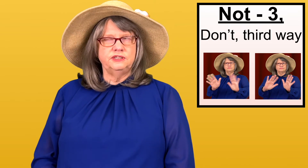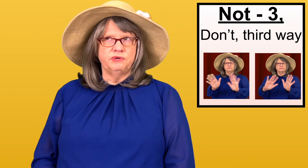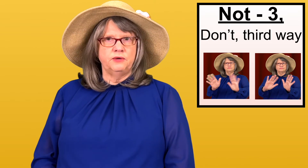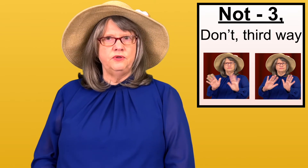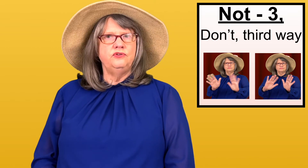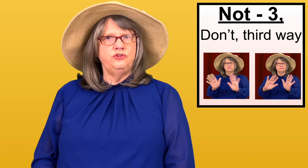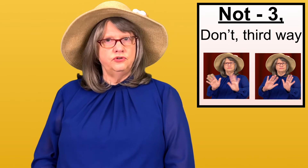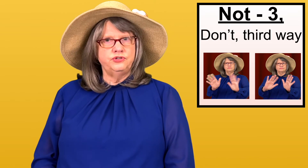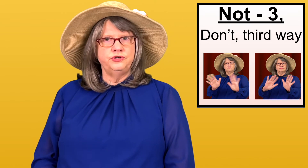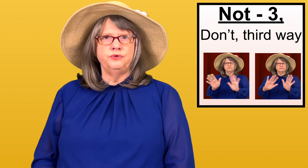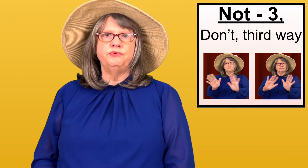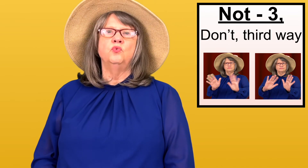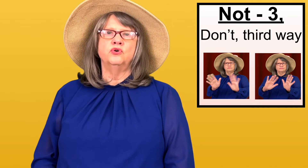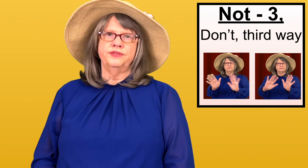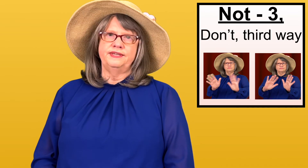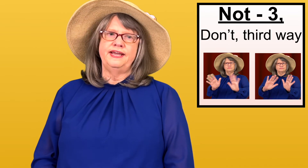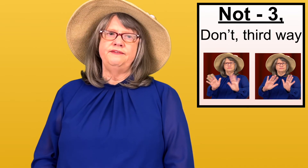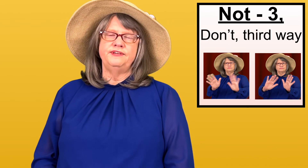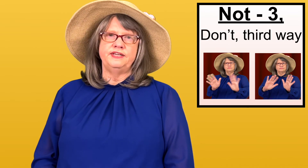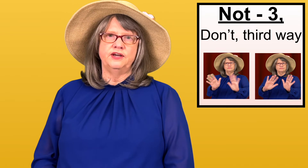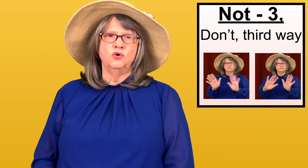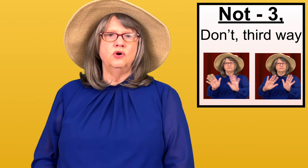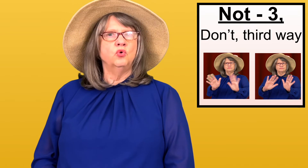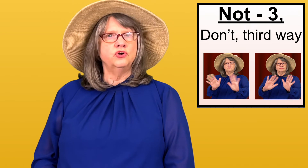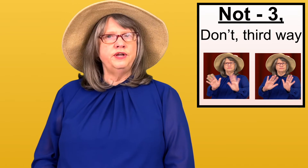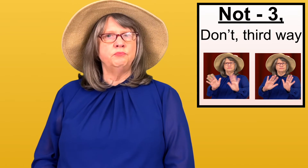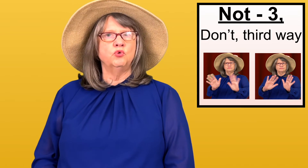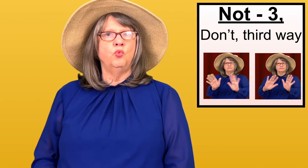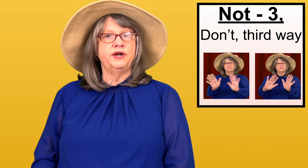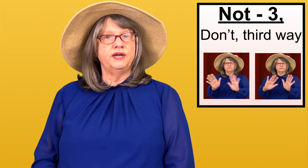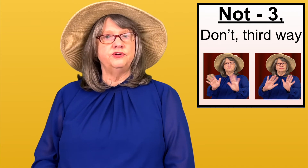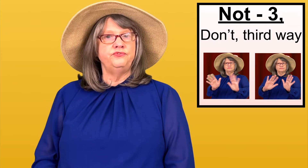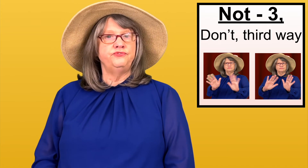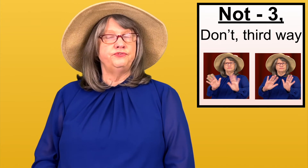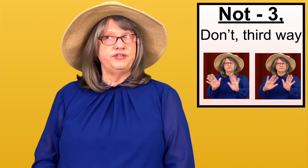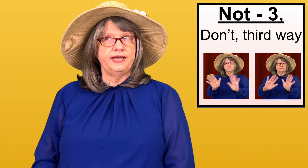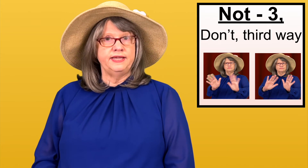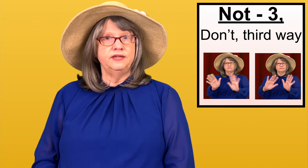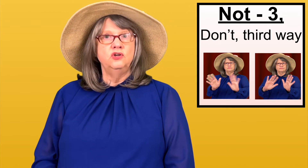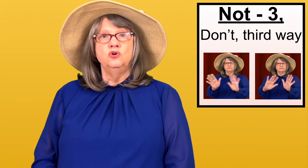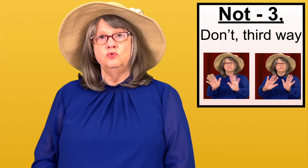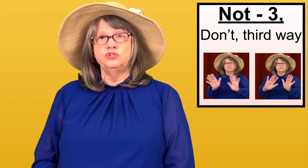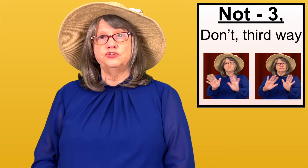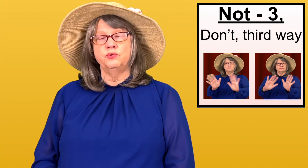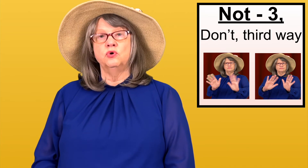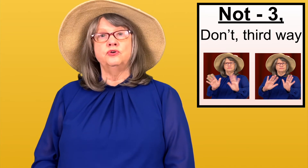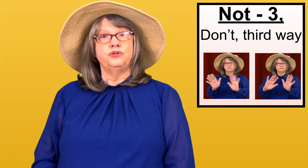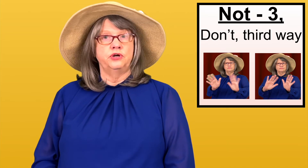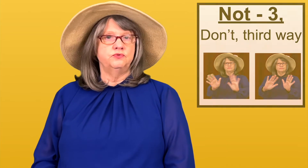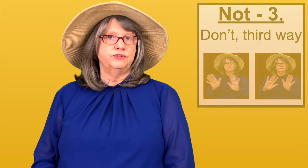my YouTube Word Of The Day video, word number 158, which is the word DON'T.